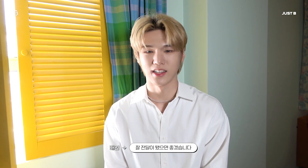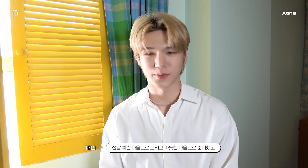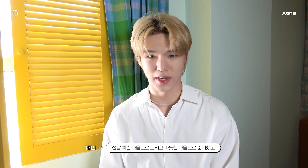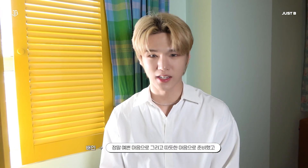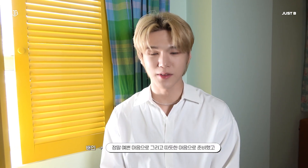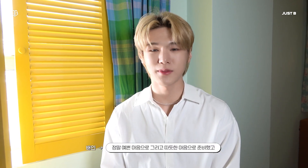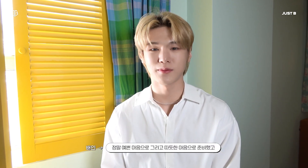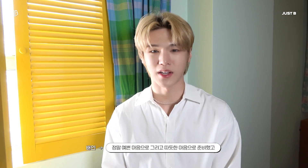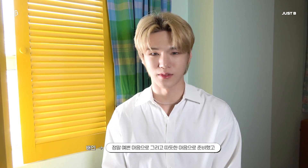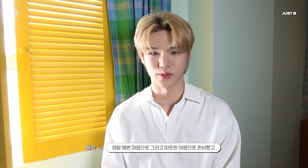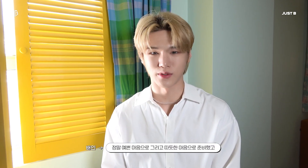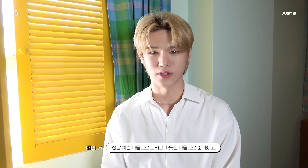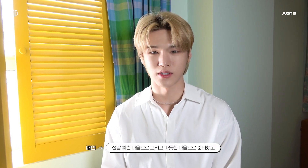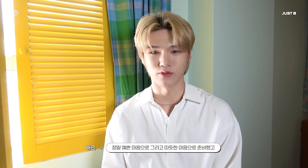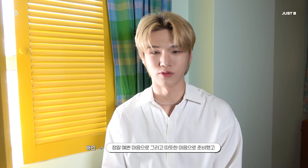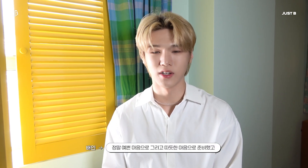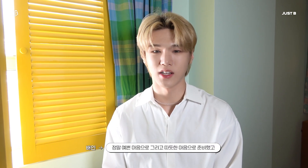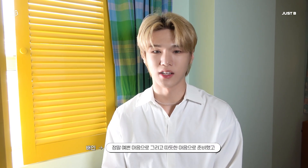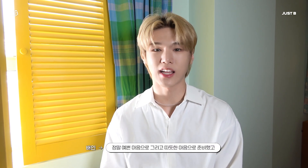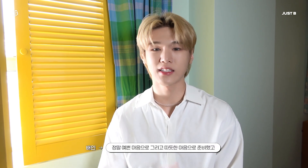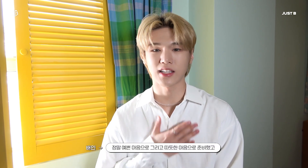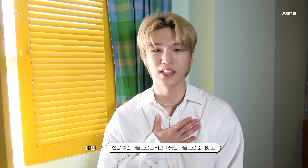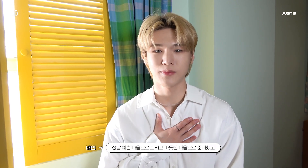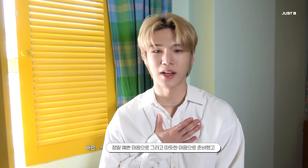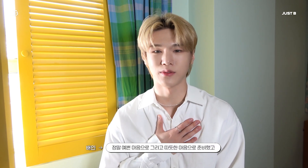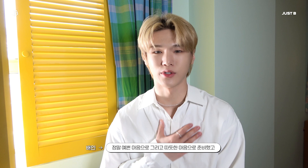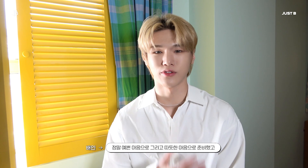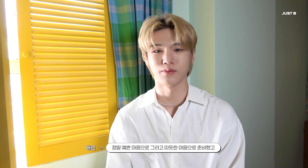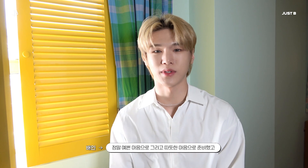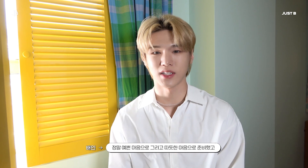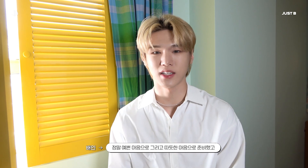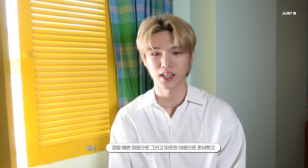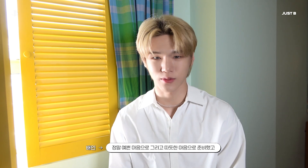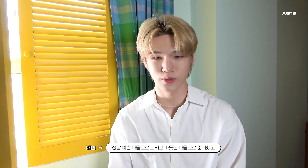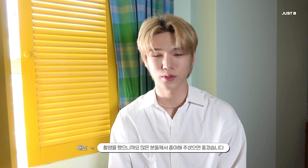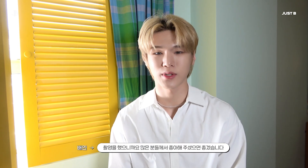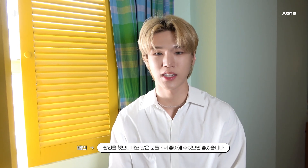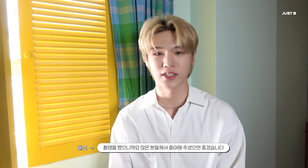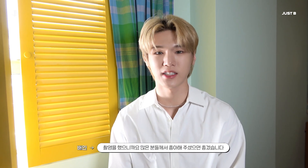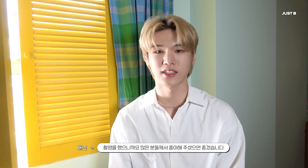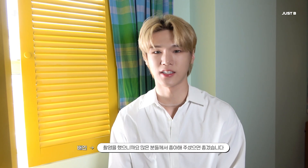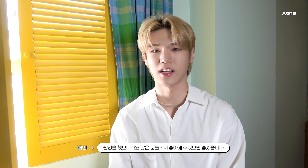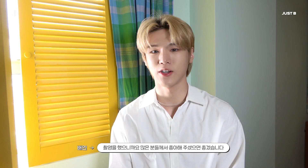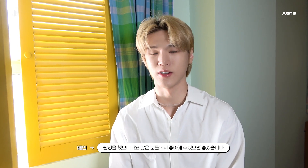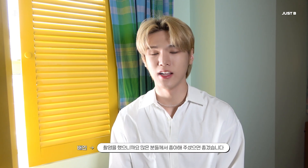We put a lot of heart into preparing it and shooting the video,